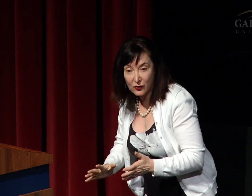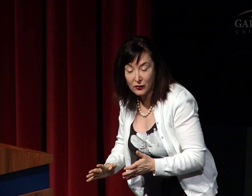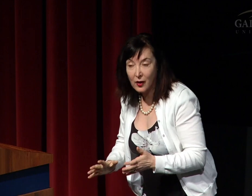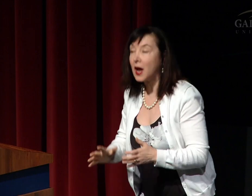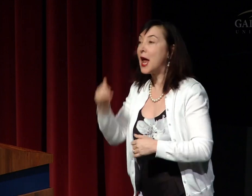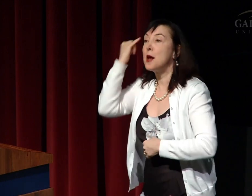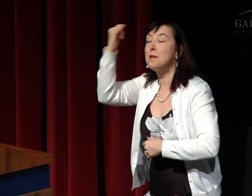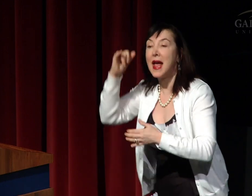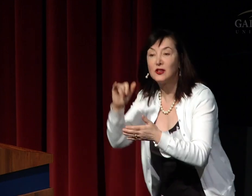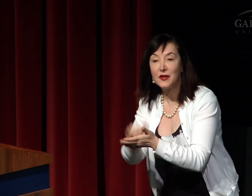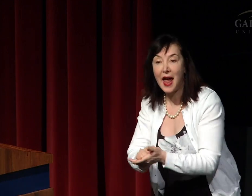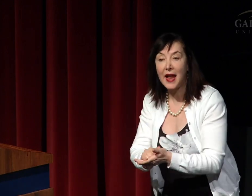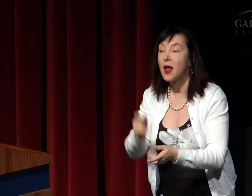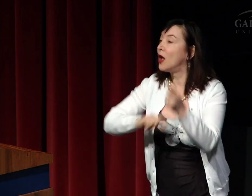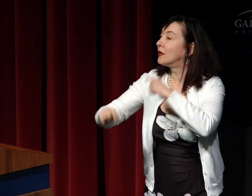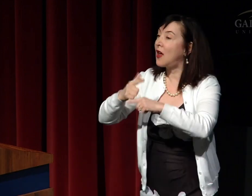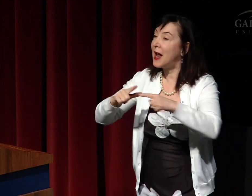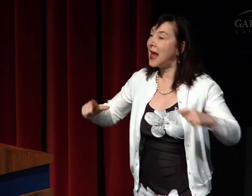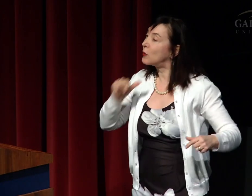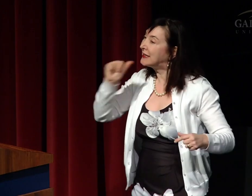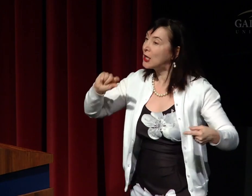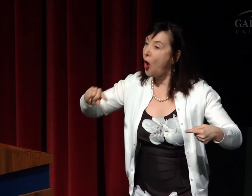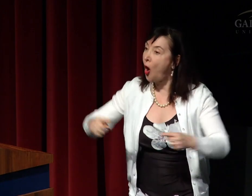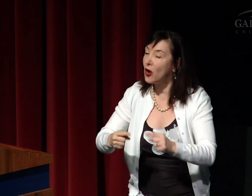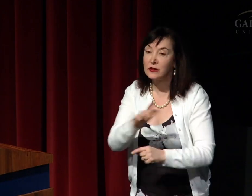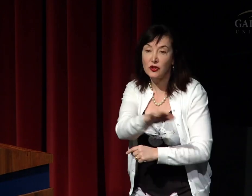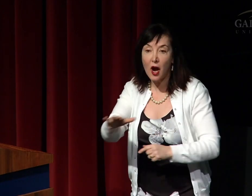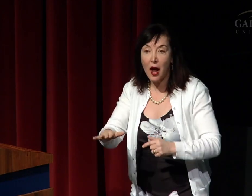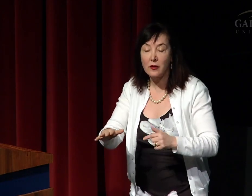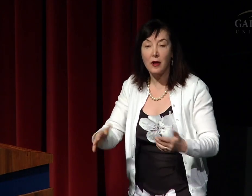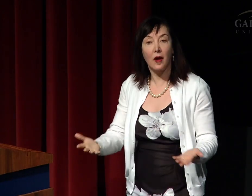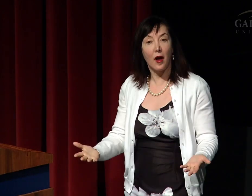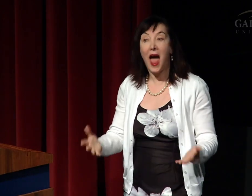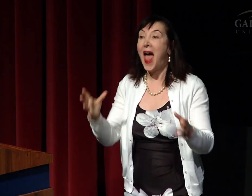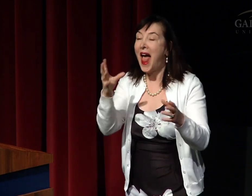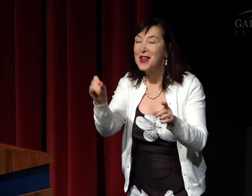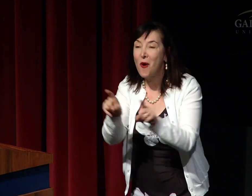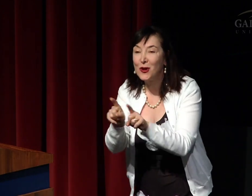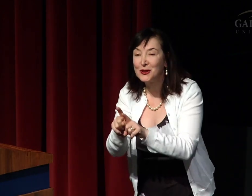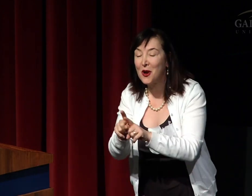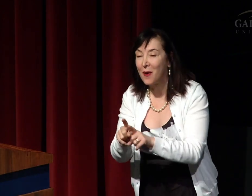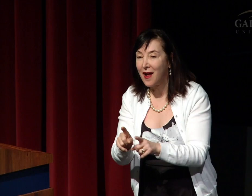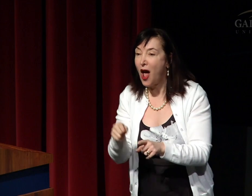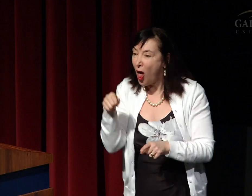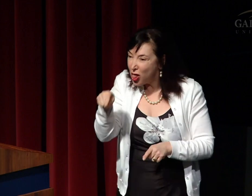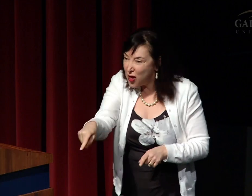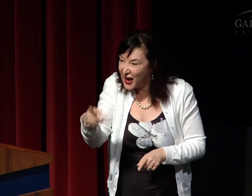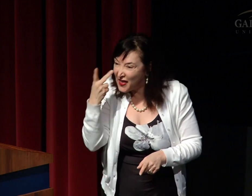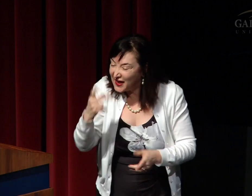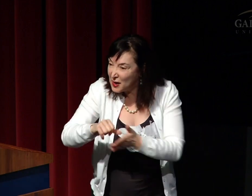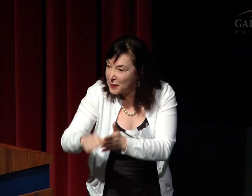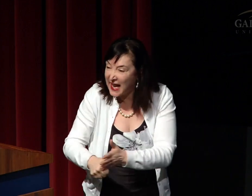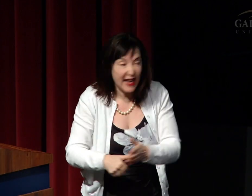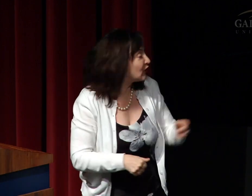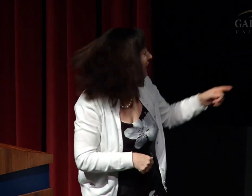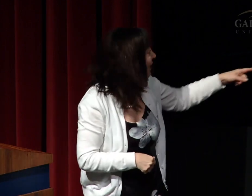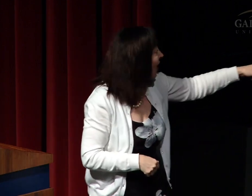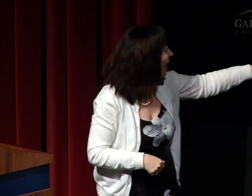This provides evidence of the fact that ASL does not harm one's ability to develop literacy or skills in English.